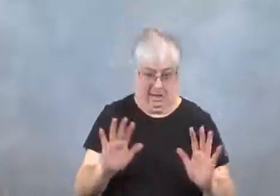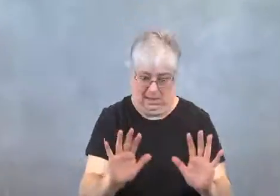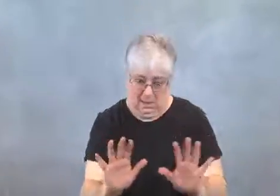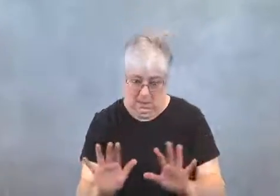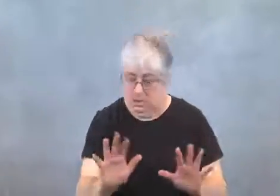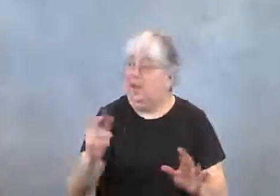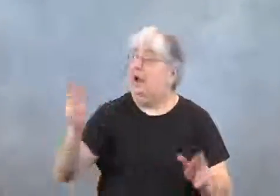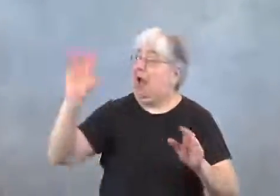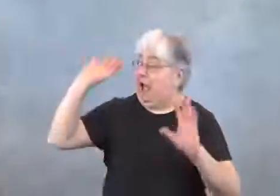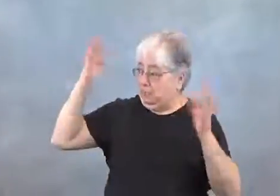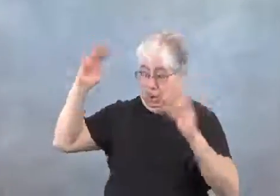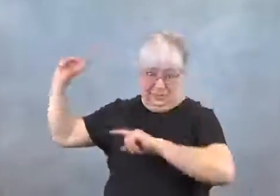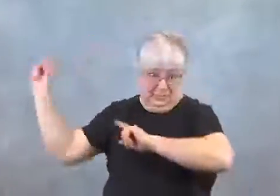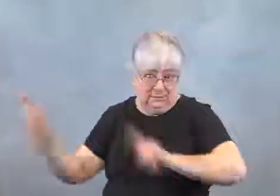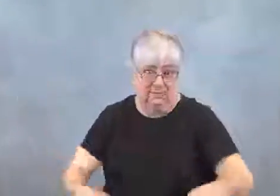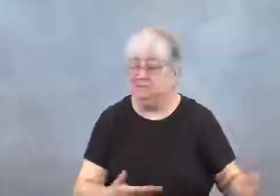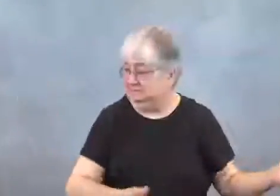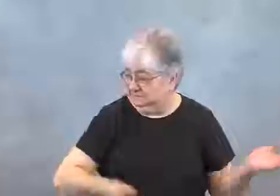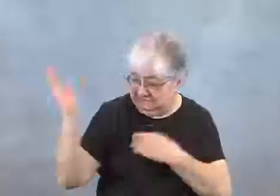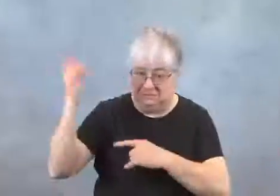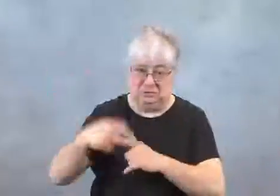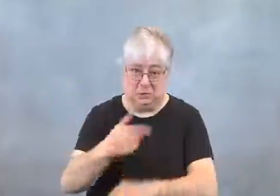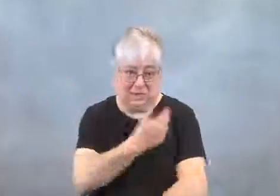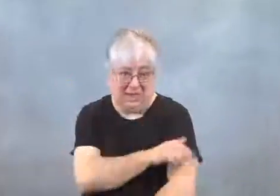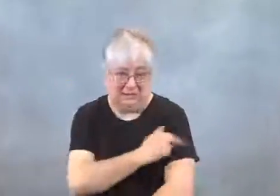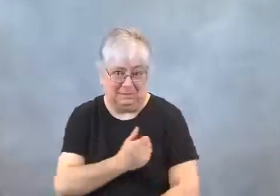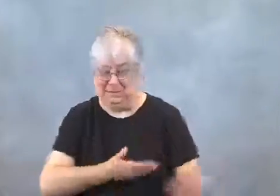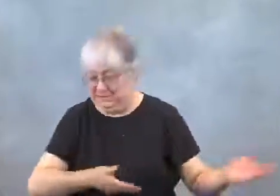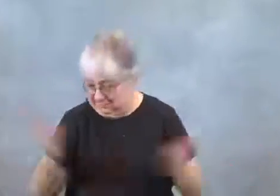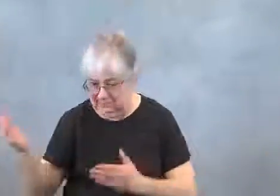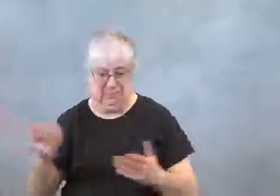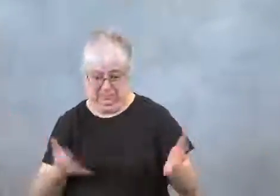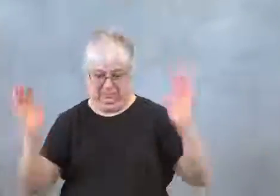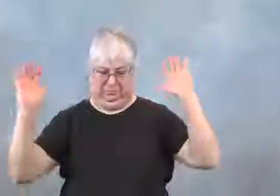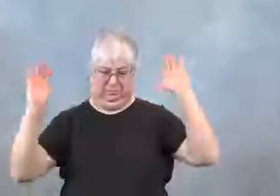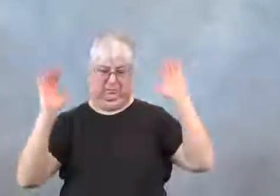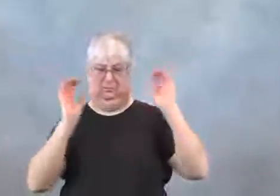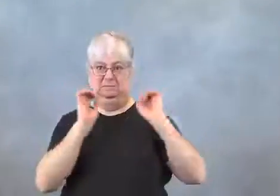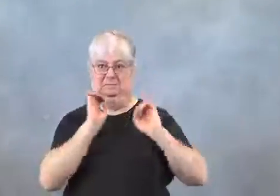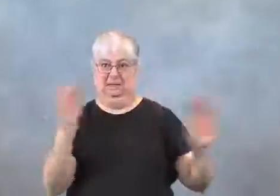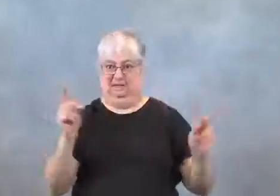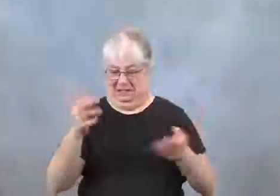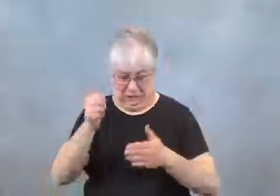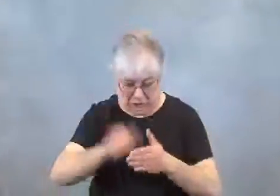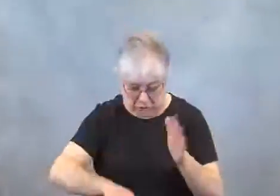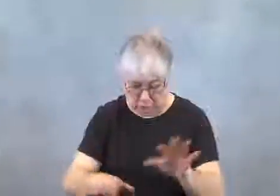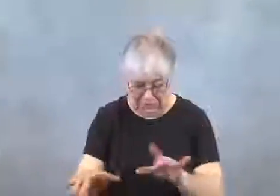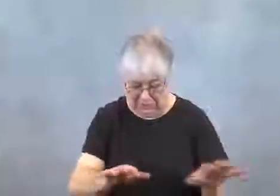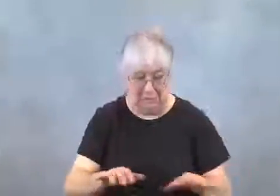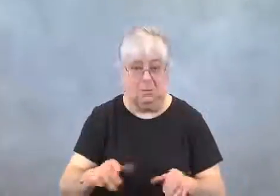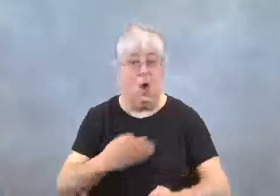The ambulance came and took him to the hospital.